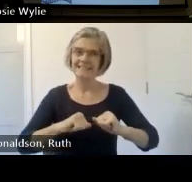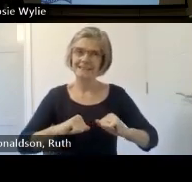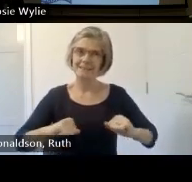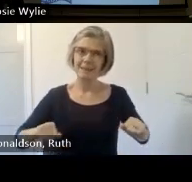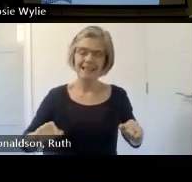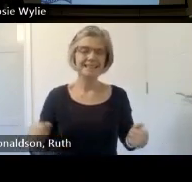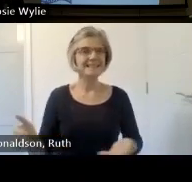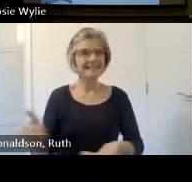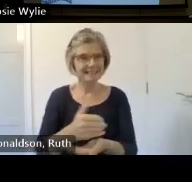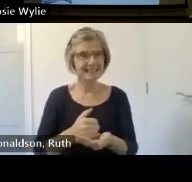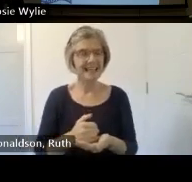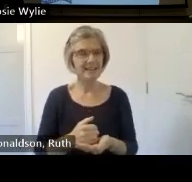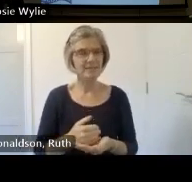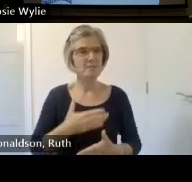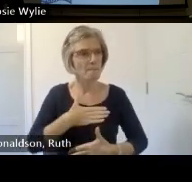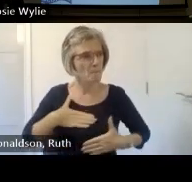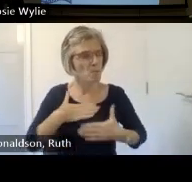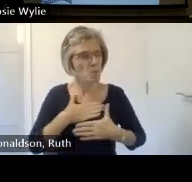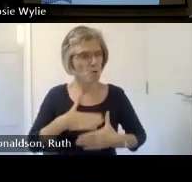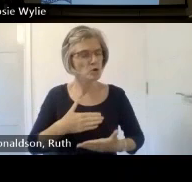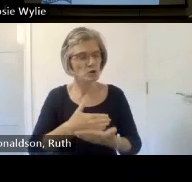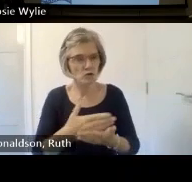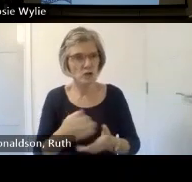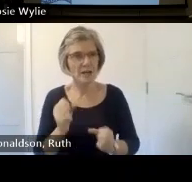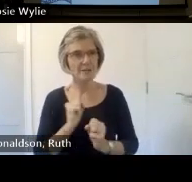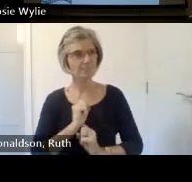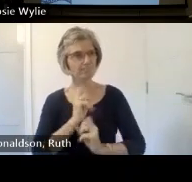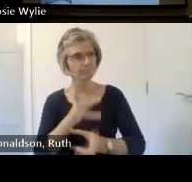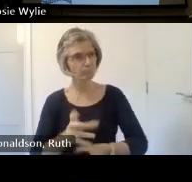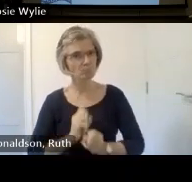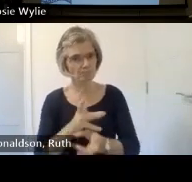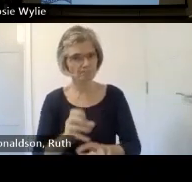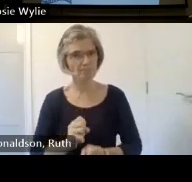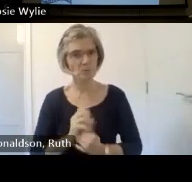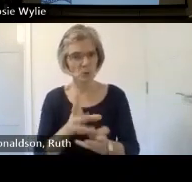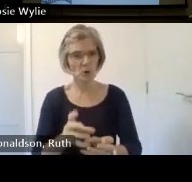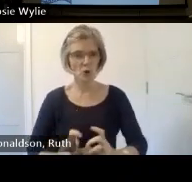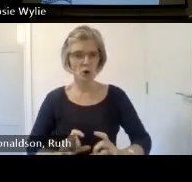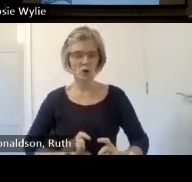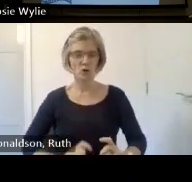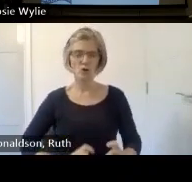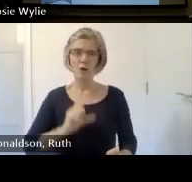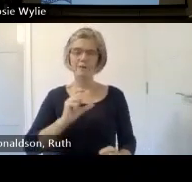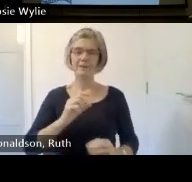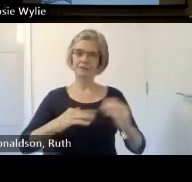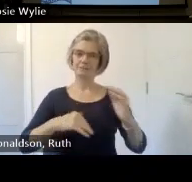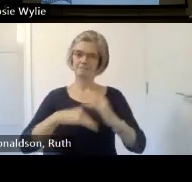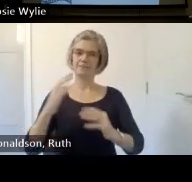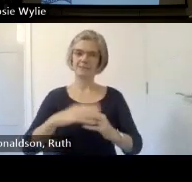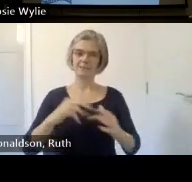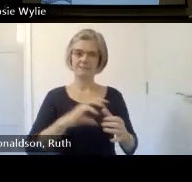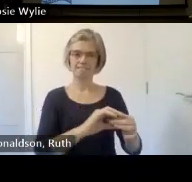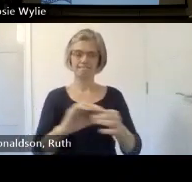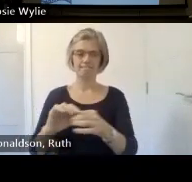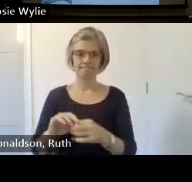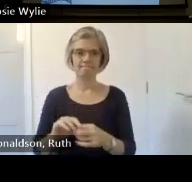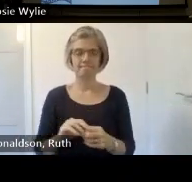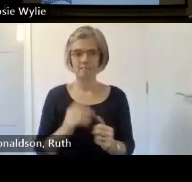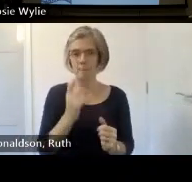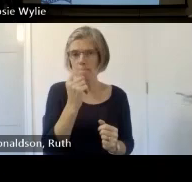sense of community and confidence is built when you can like Cena said overcome that fear talk